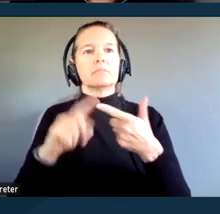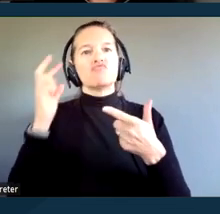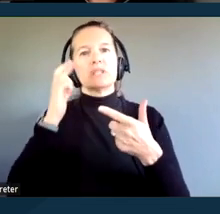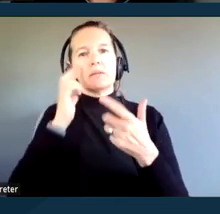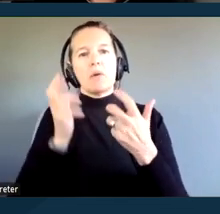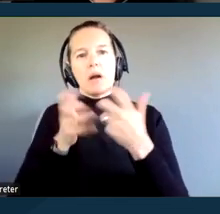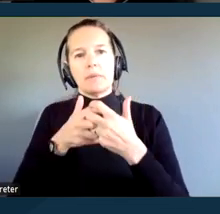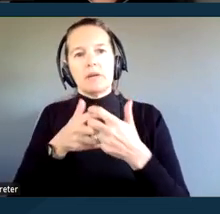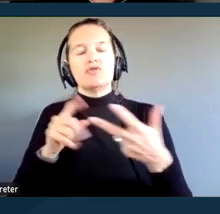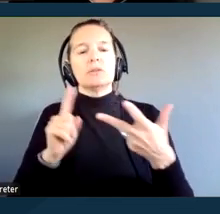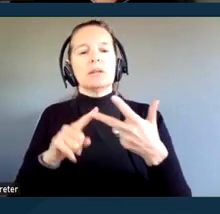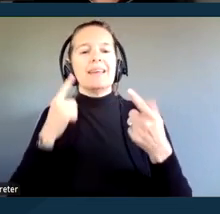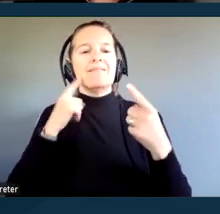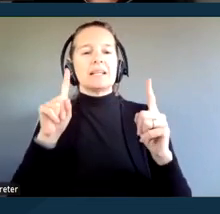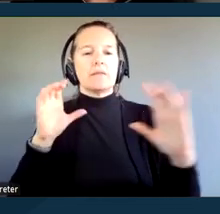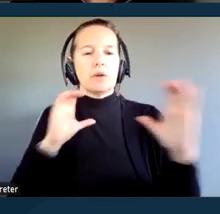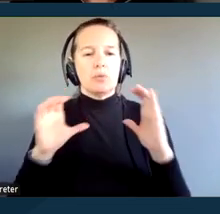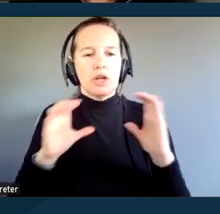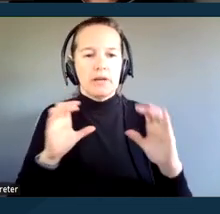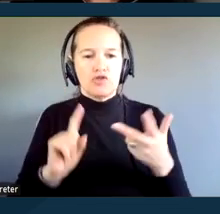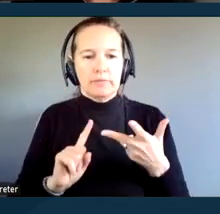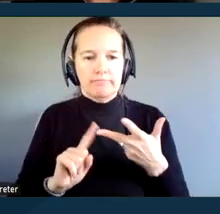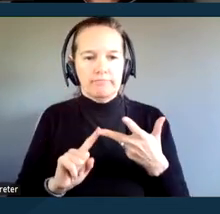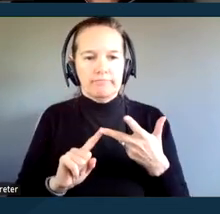and the third is effective communication. Next slide.